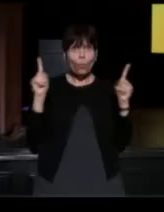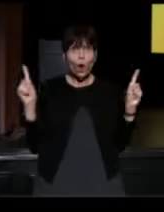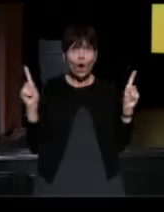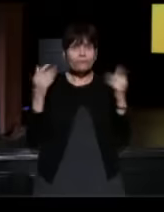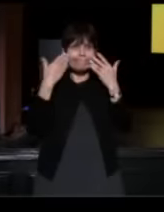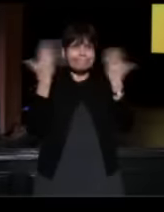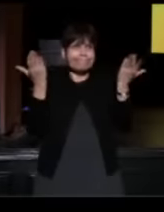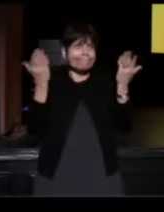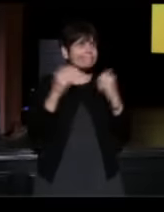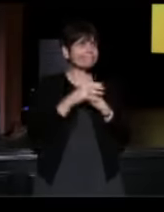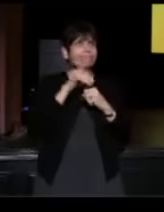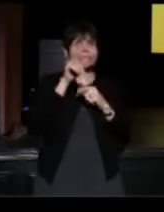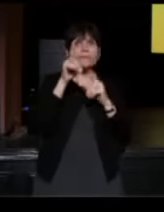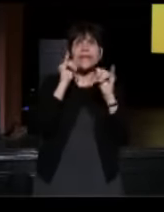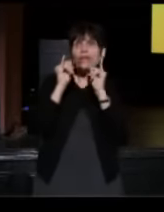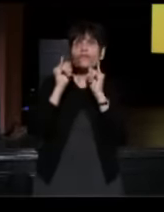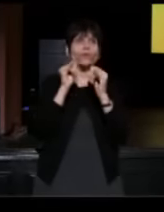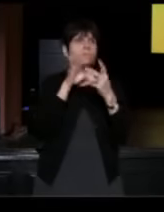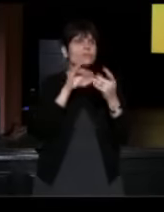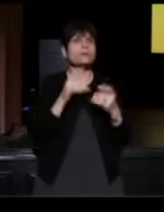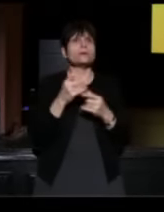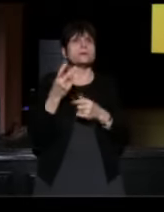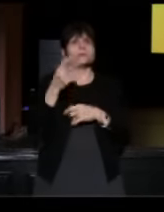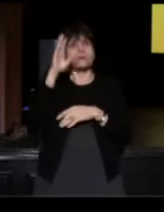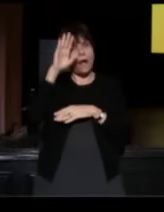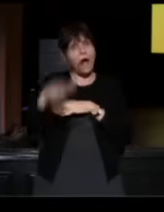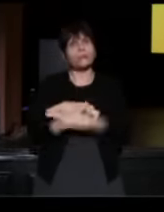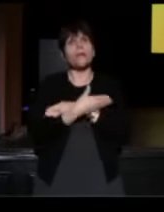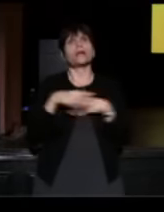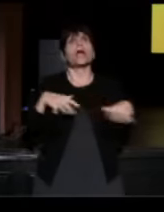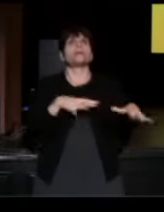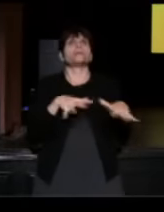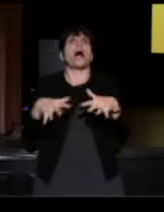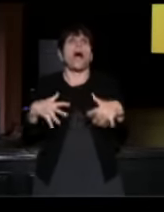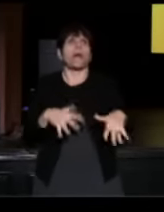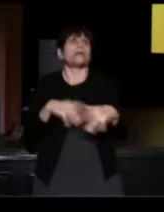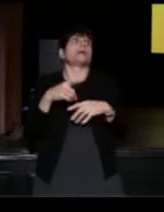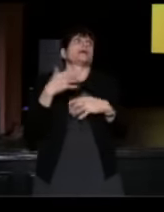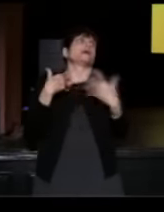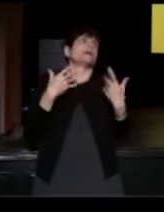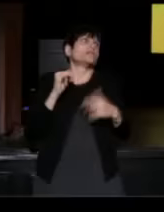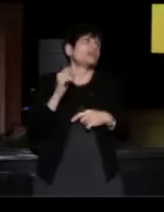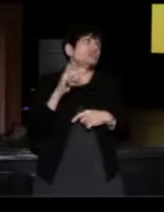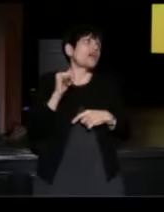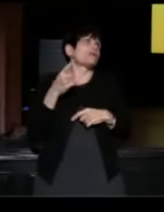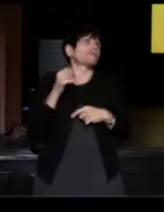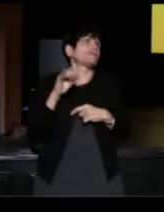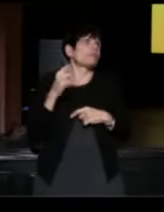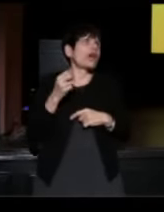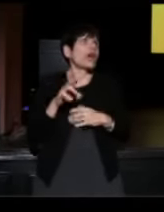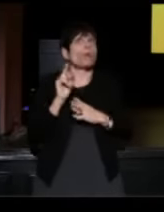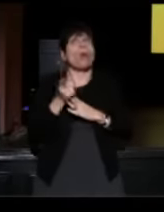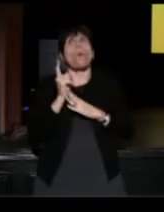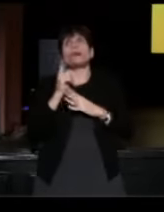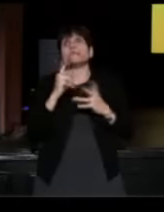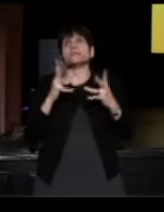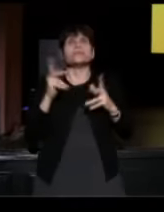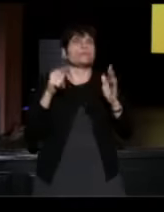I was up nights with anxiety of like, "Would we have Jerry Springer moments and someone would bring a gun and kill someone in the booth?"